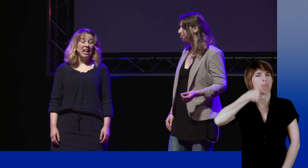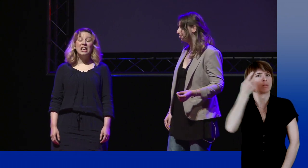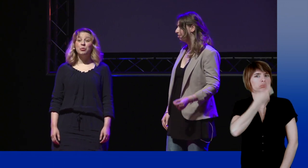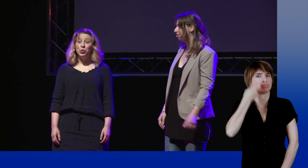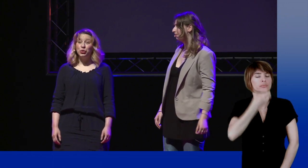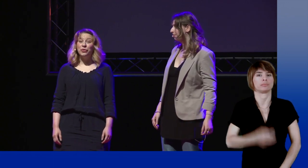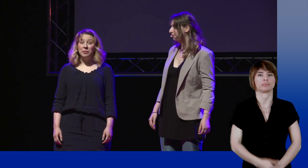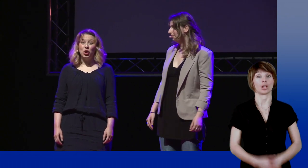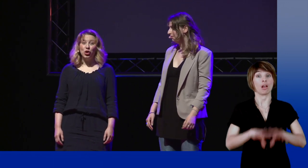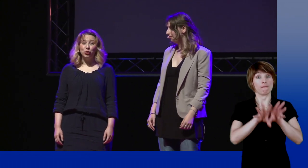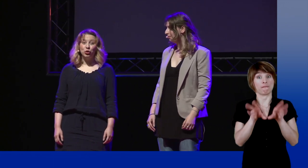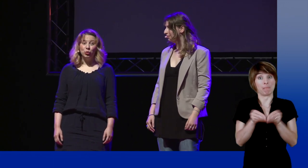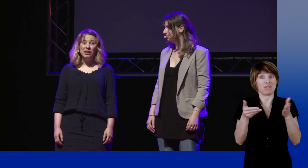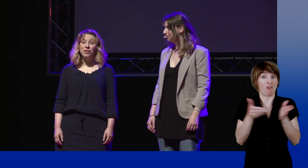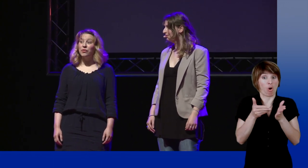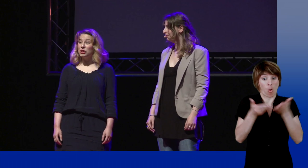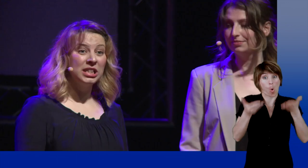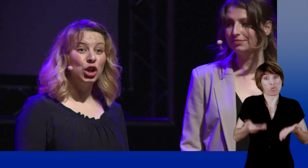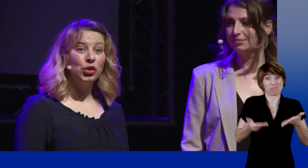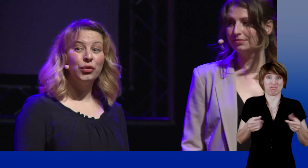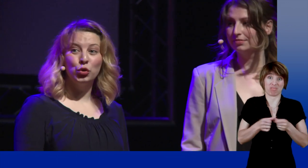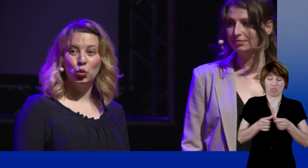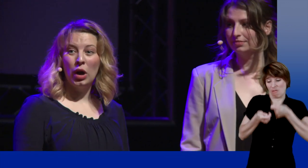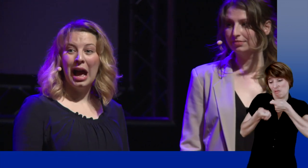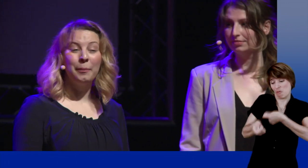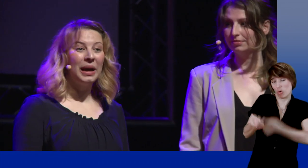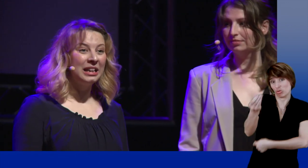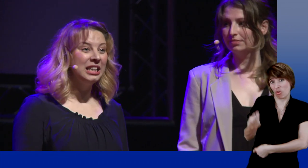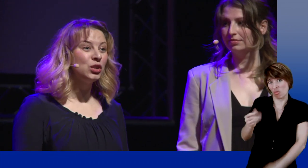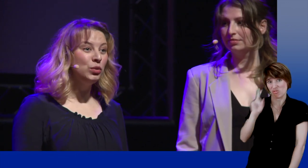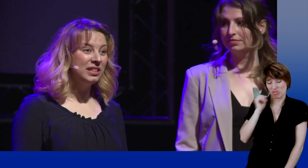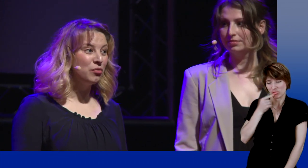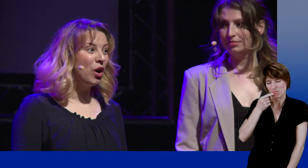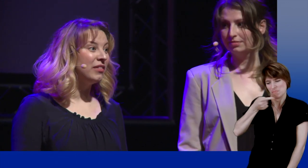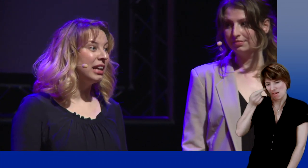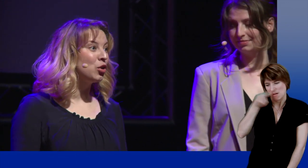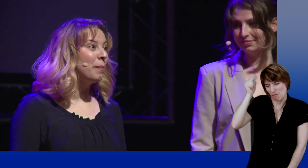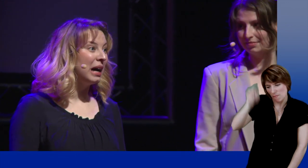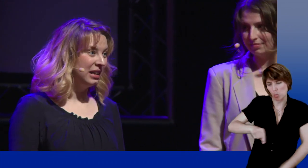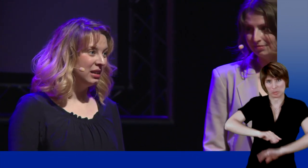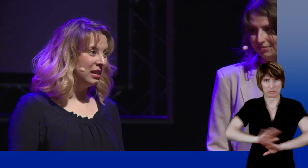Still today, many families want their deaf children to speak exclusively with spoken language.